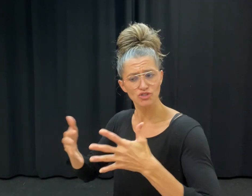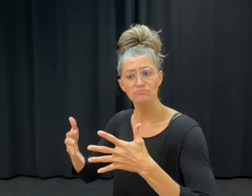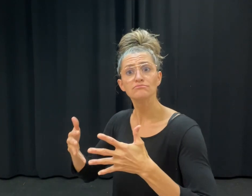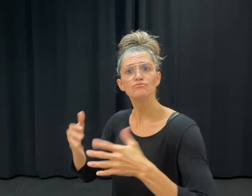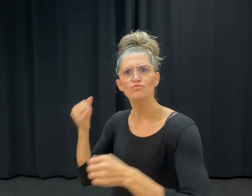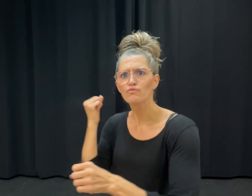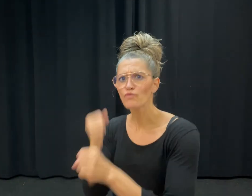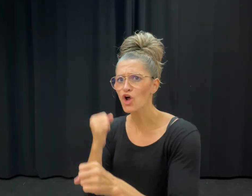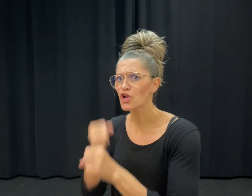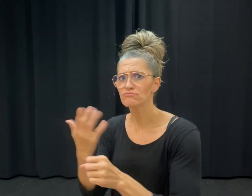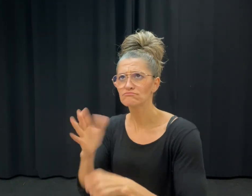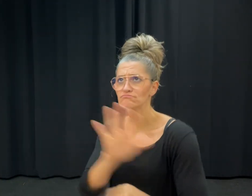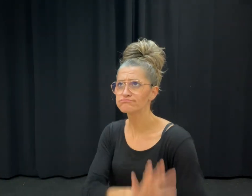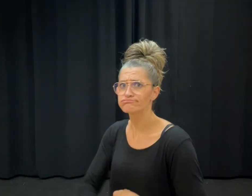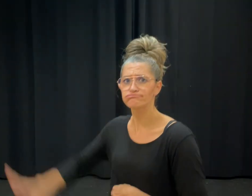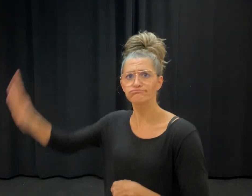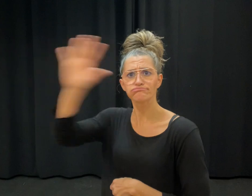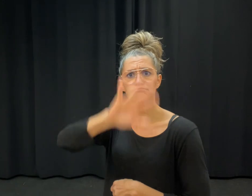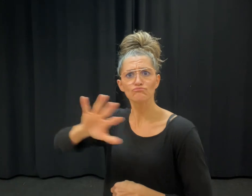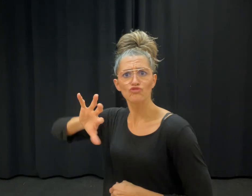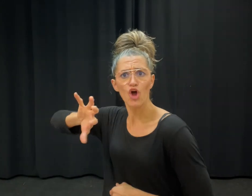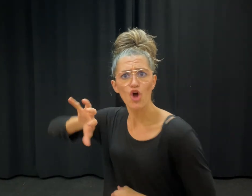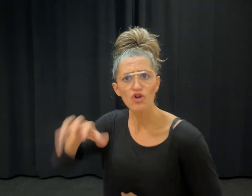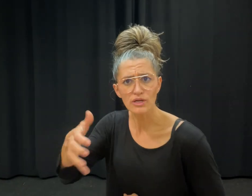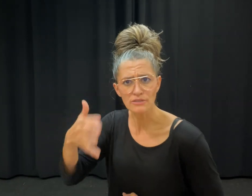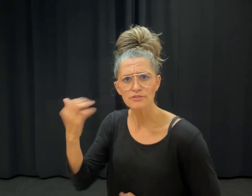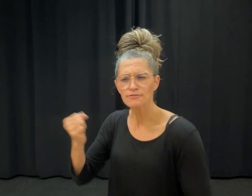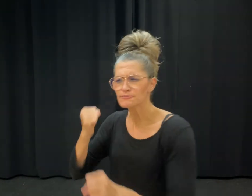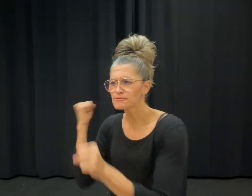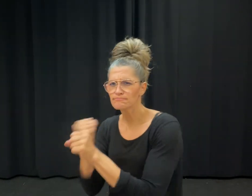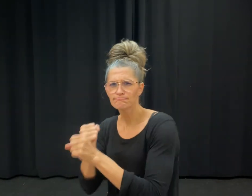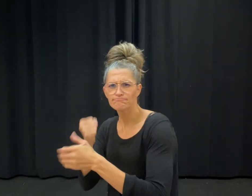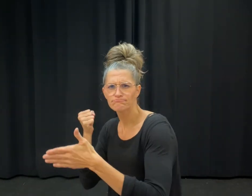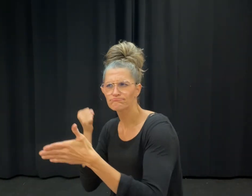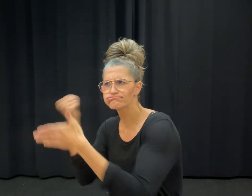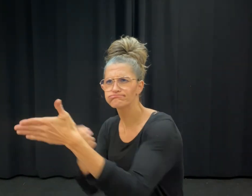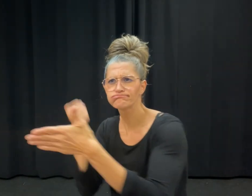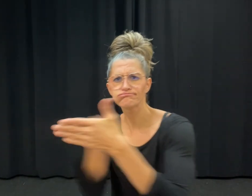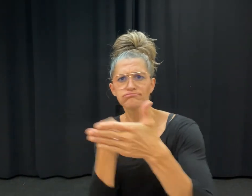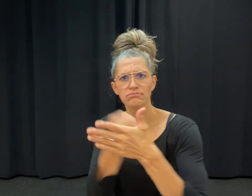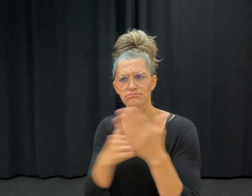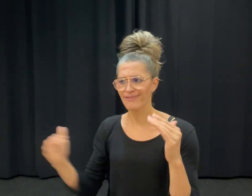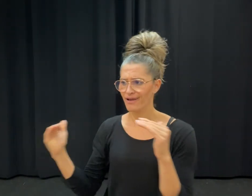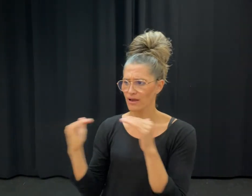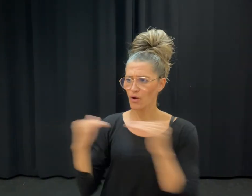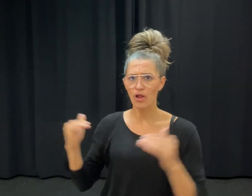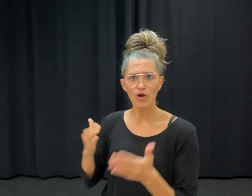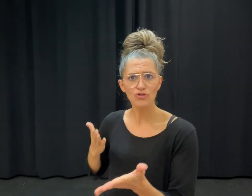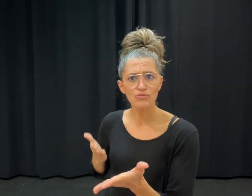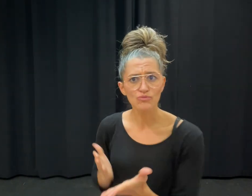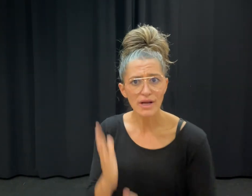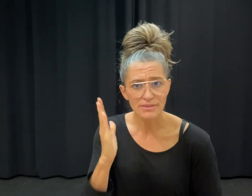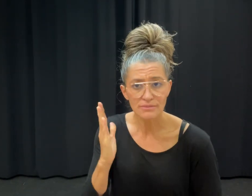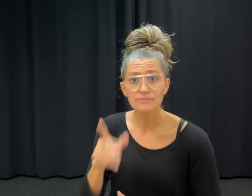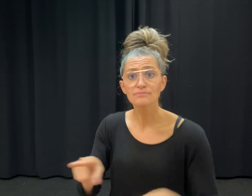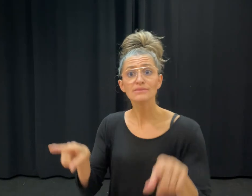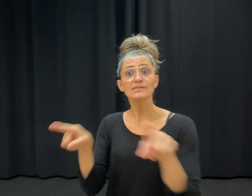for equal rights on a national level, and works